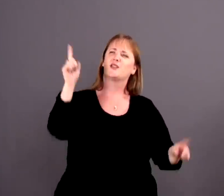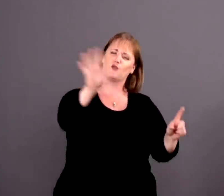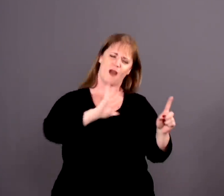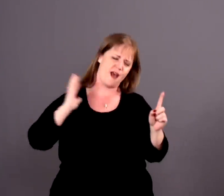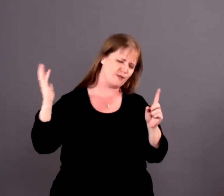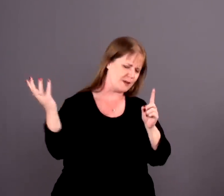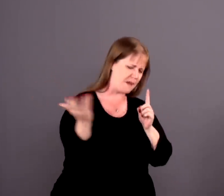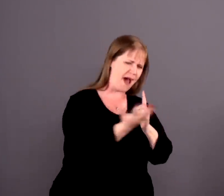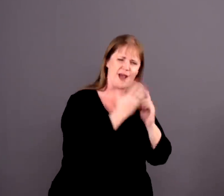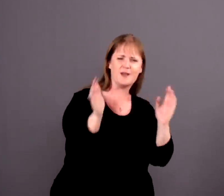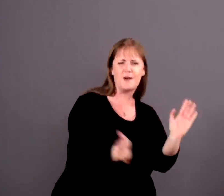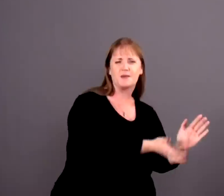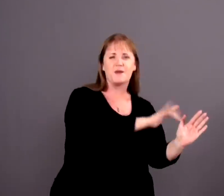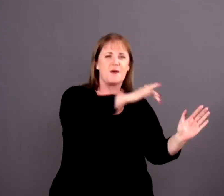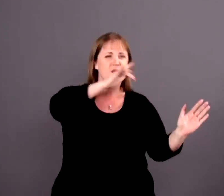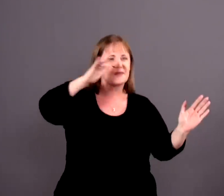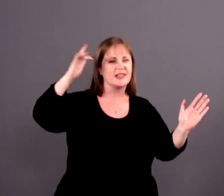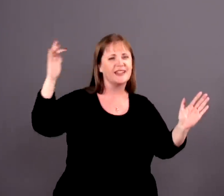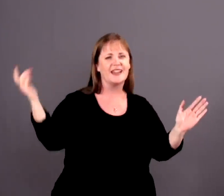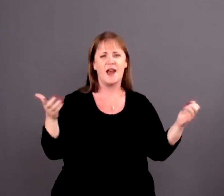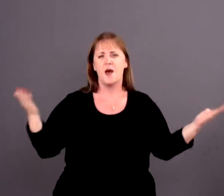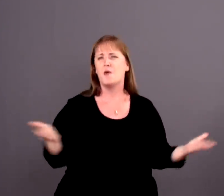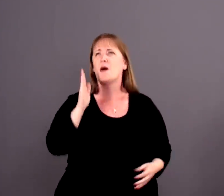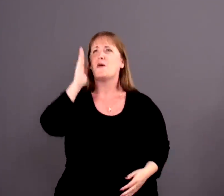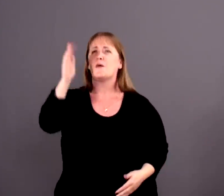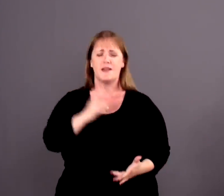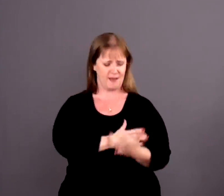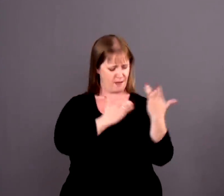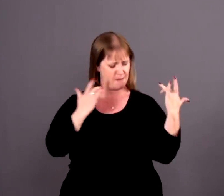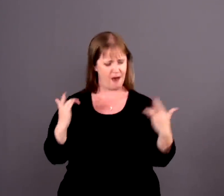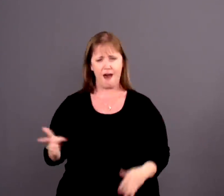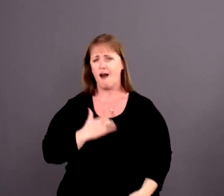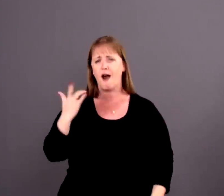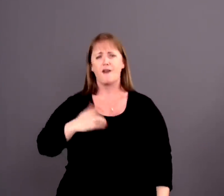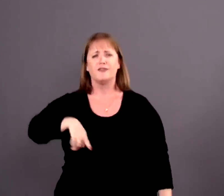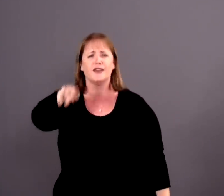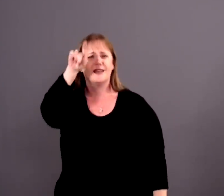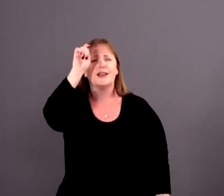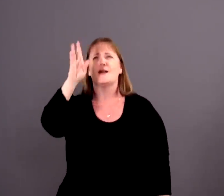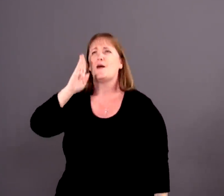Surrounded by your glory, What will my heart feel?